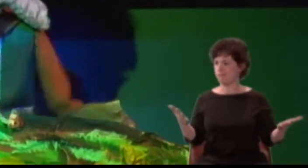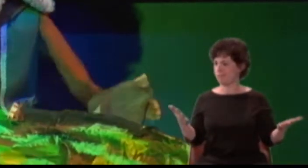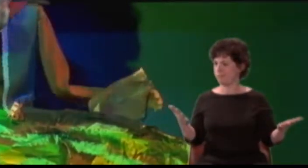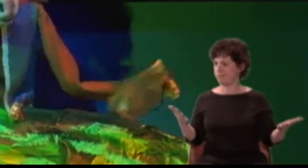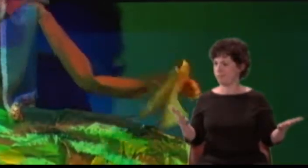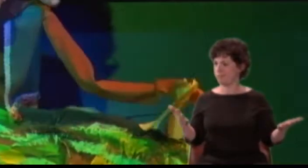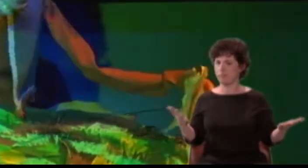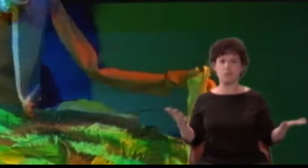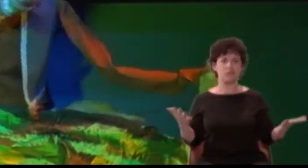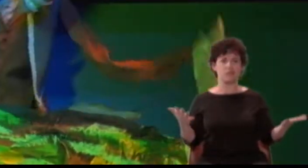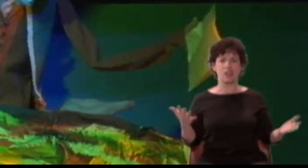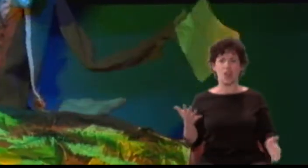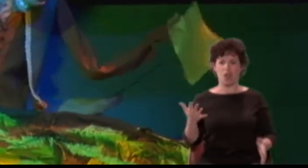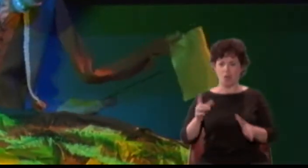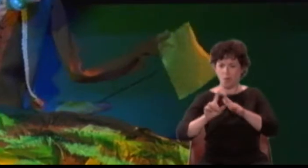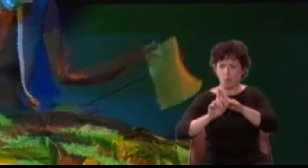Bottom: Why do they run away?